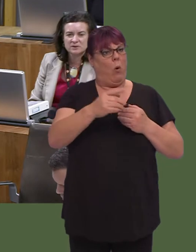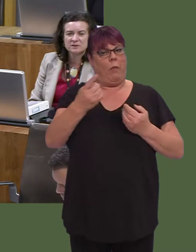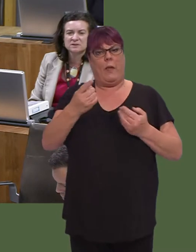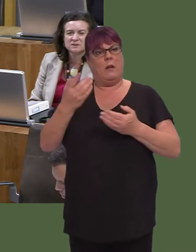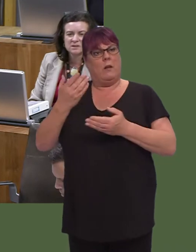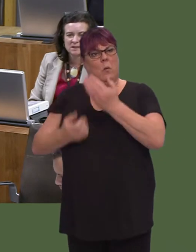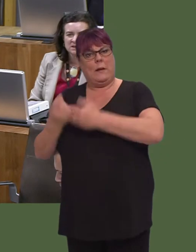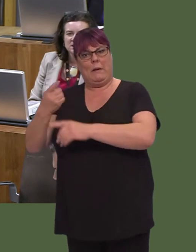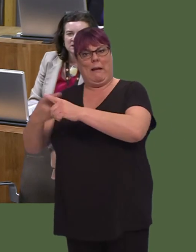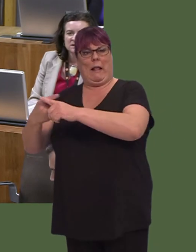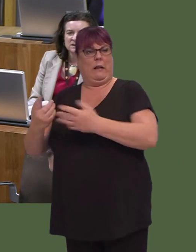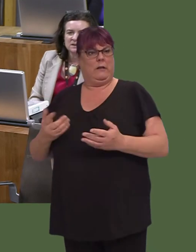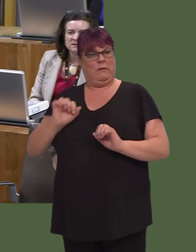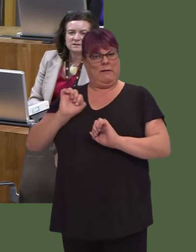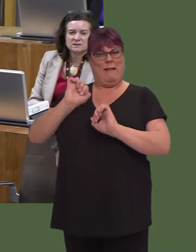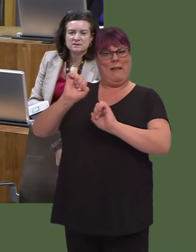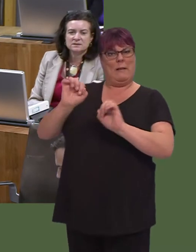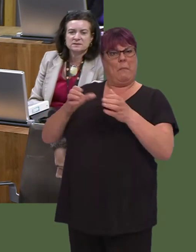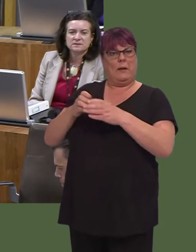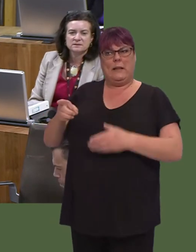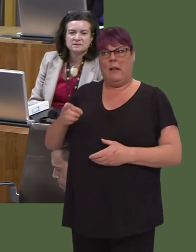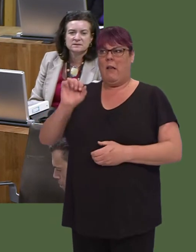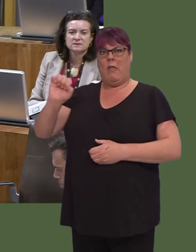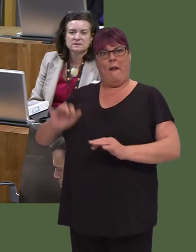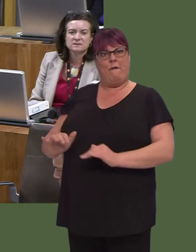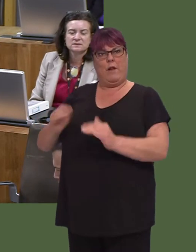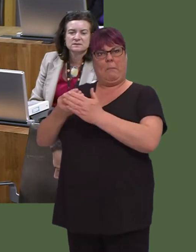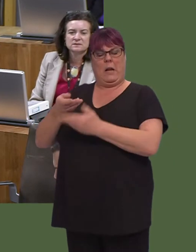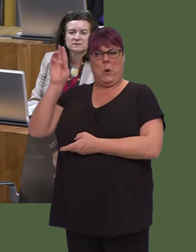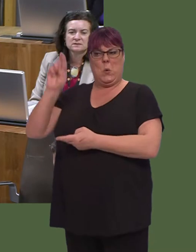I have to say, where flood defence money has been cut very, very sharply indeed.